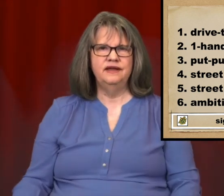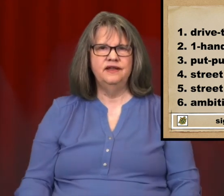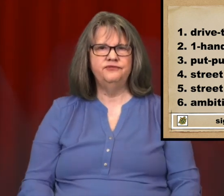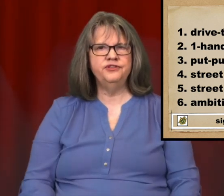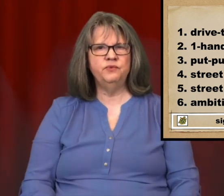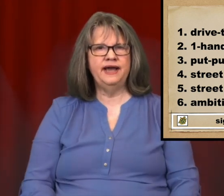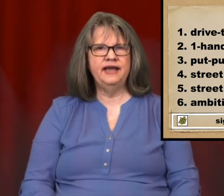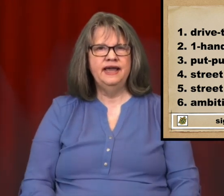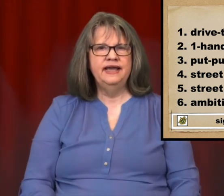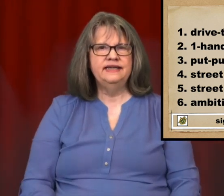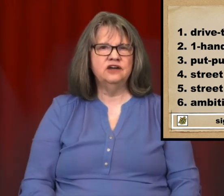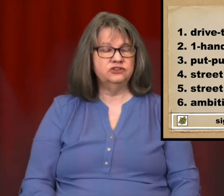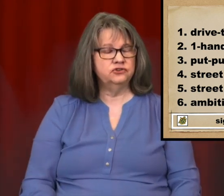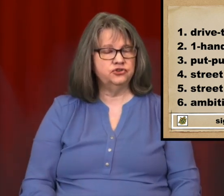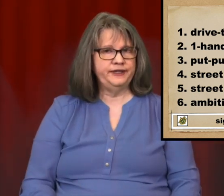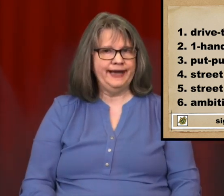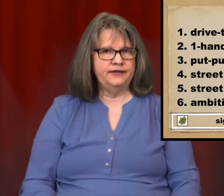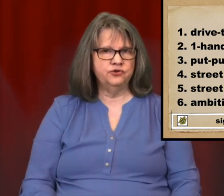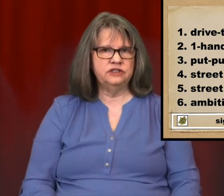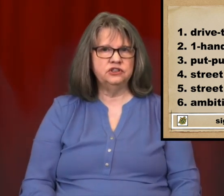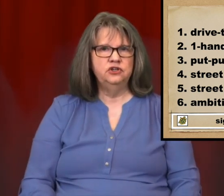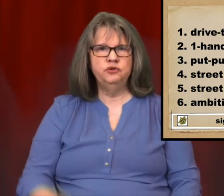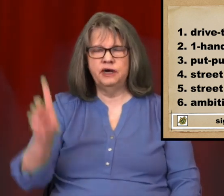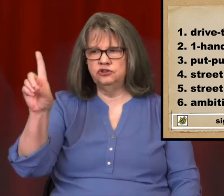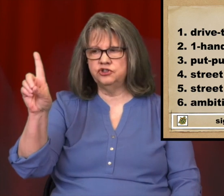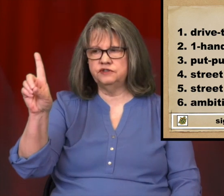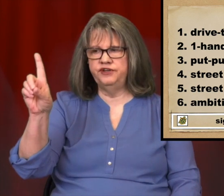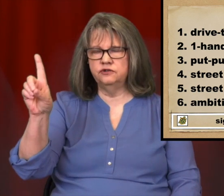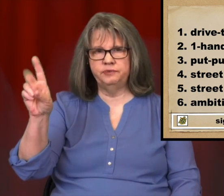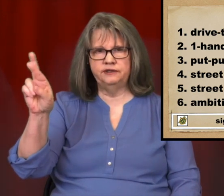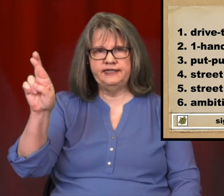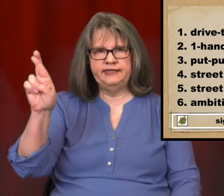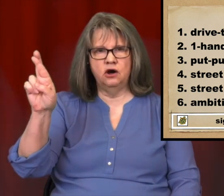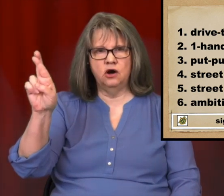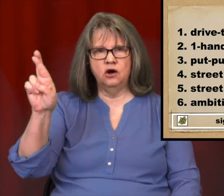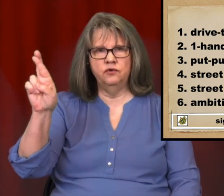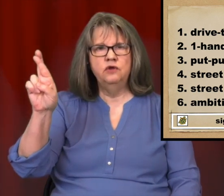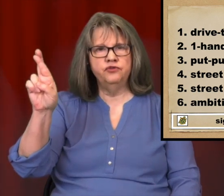The 5th way is also a street address. You might just fingerspell D-R for the